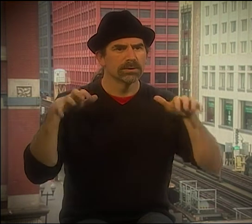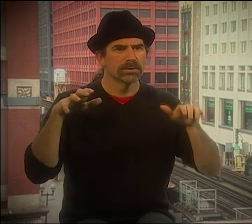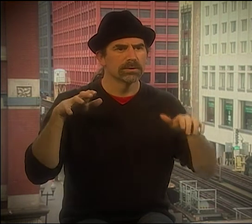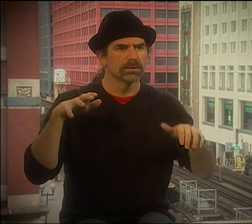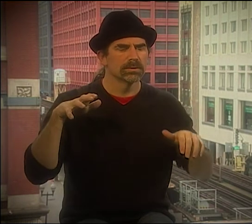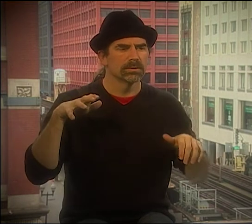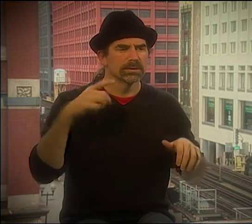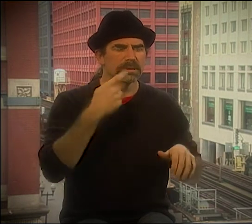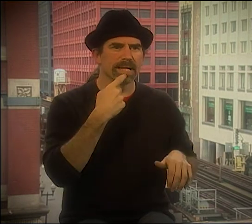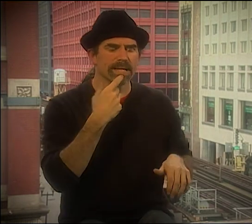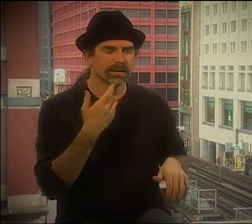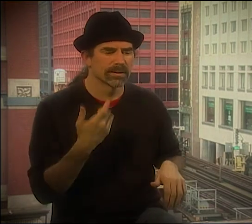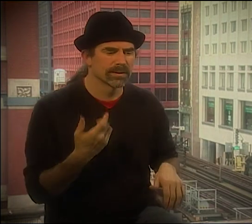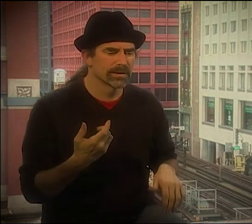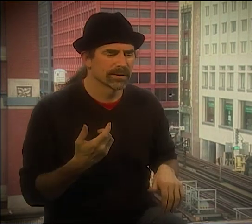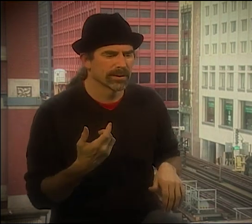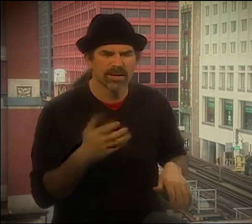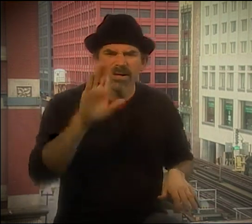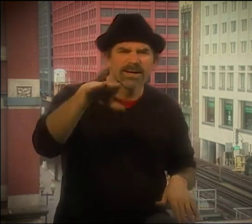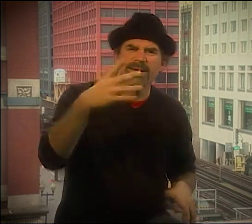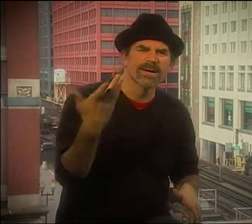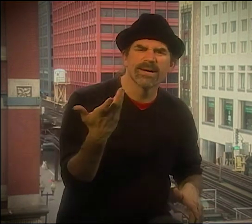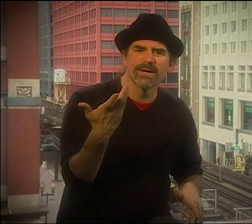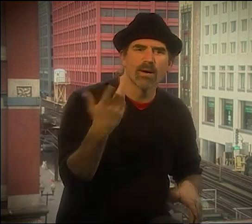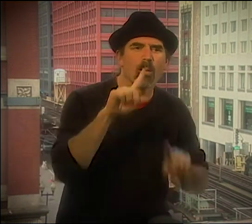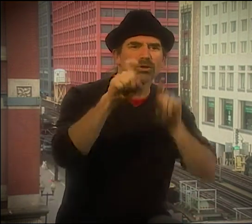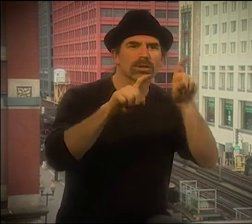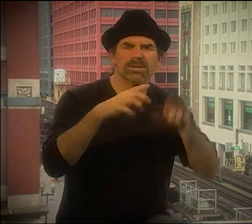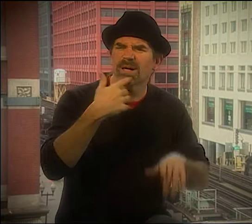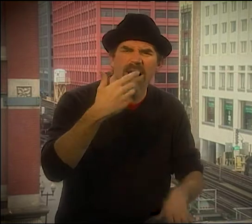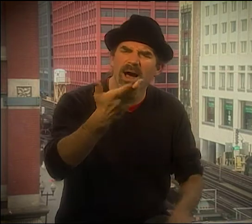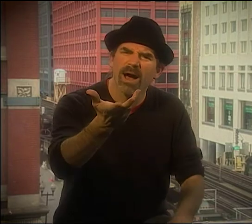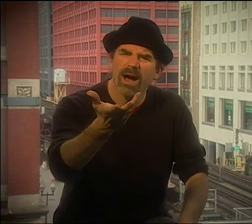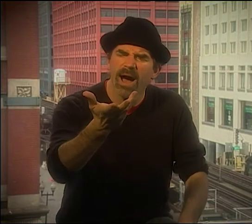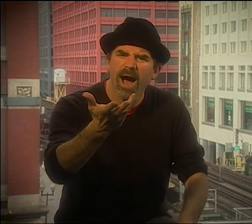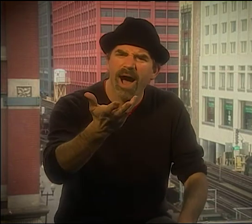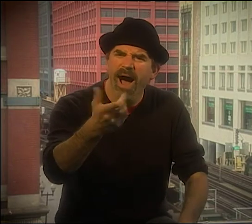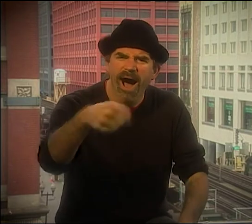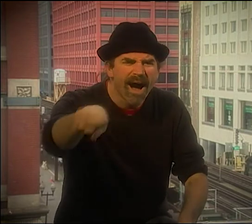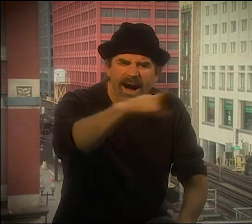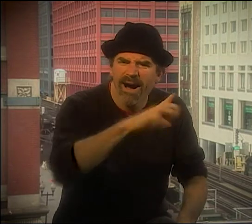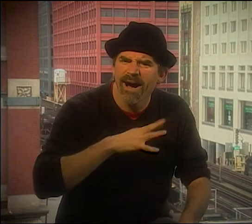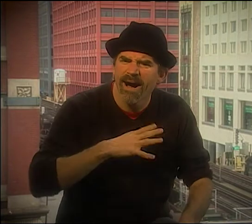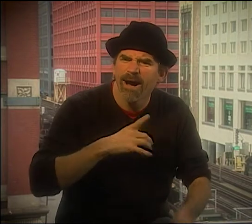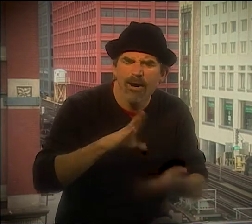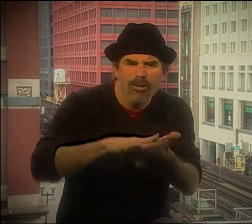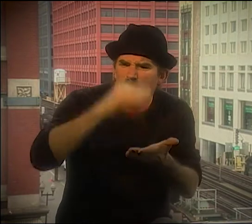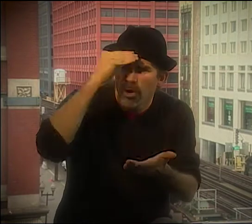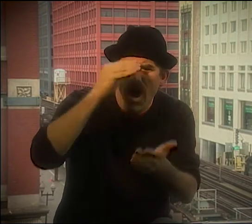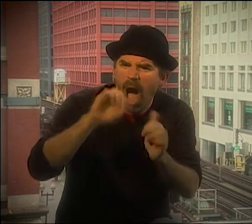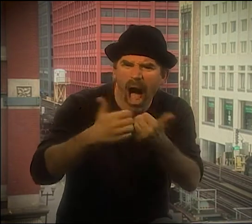OF VARIETY THINGS, AND I THINK NTD, I THINK ACTUALLY TAPED THAT SHOW.